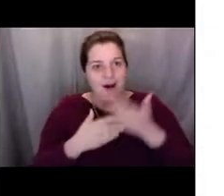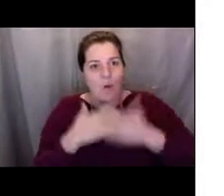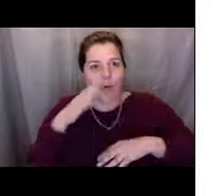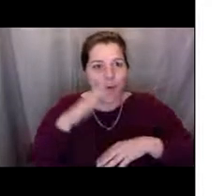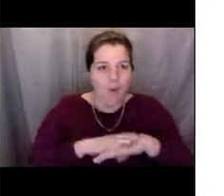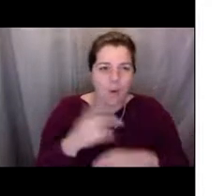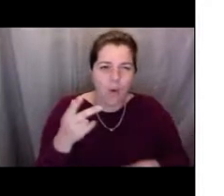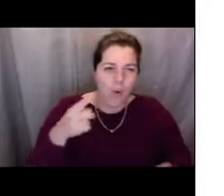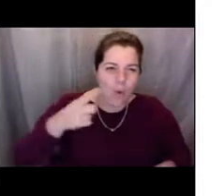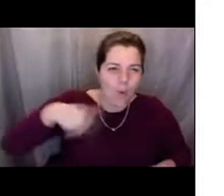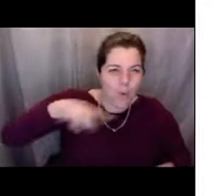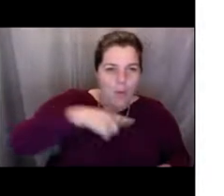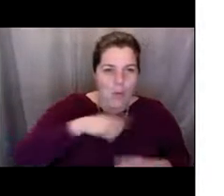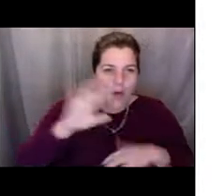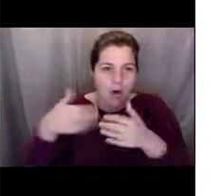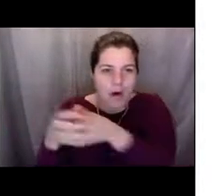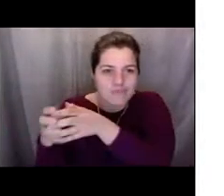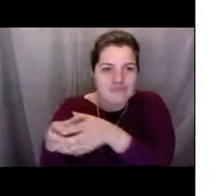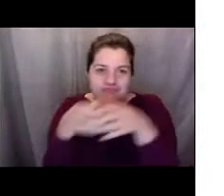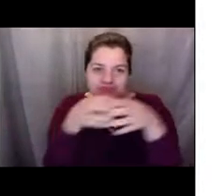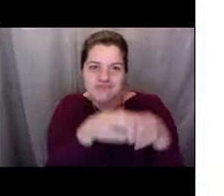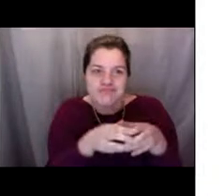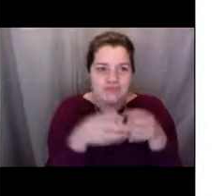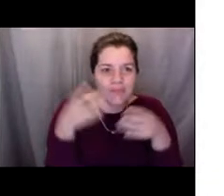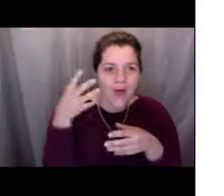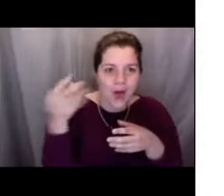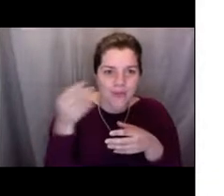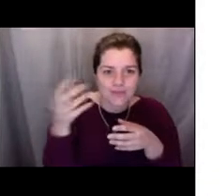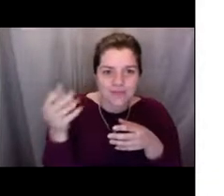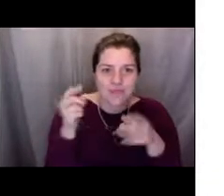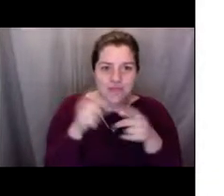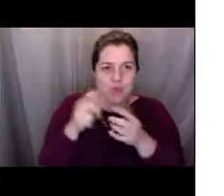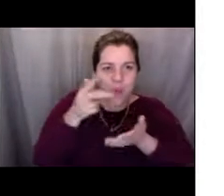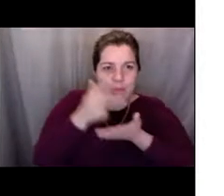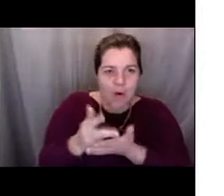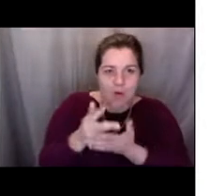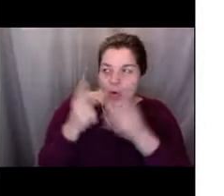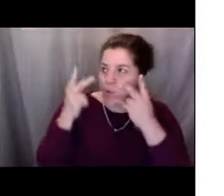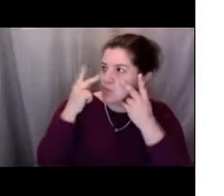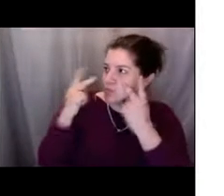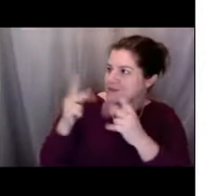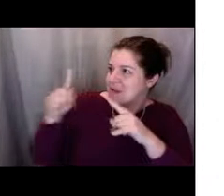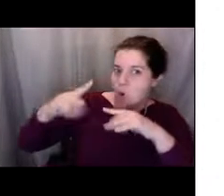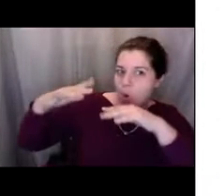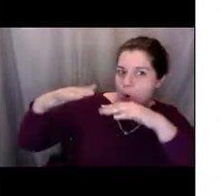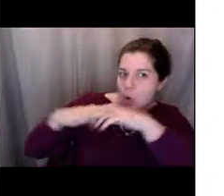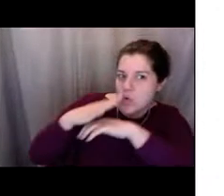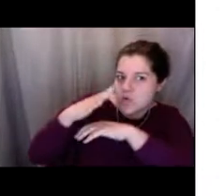and you guys would see an ocean, and you guys would be the fishermen, and you guys would learn